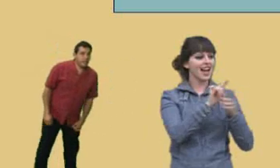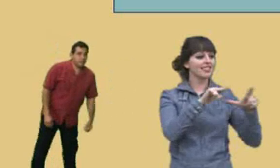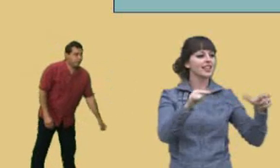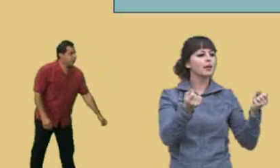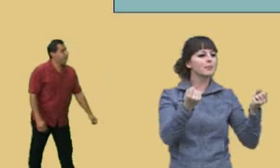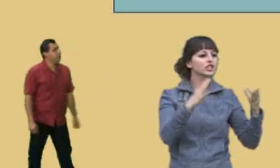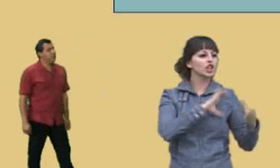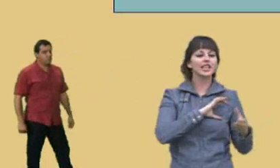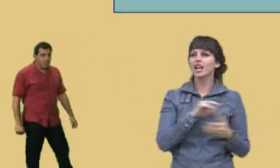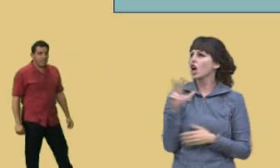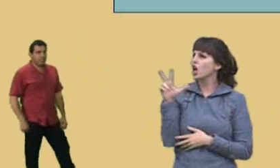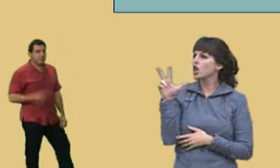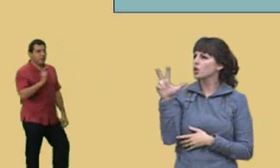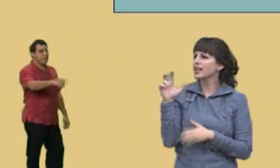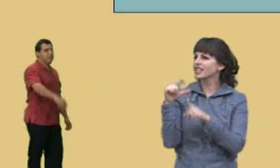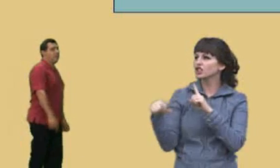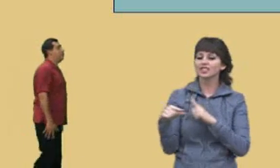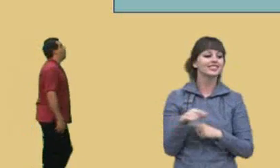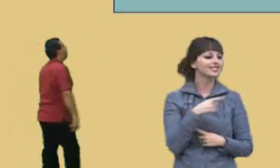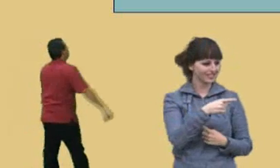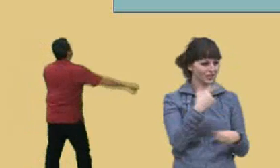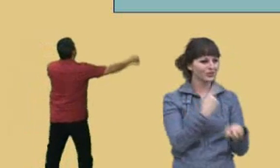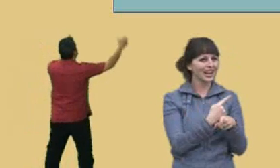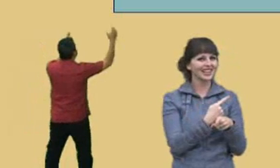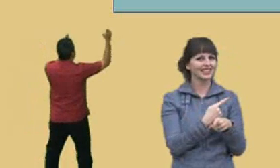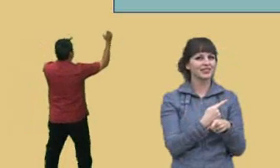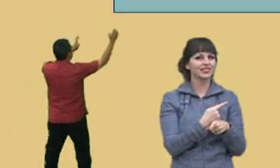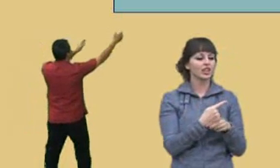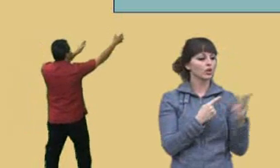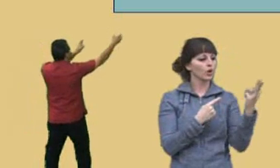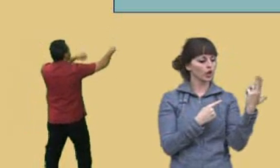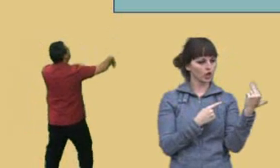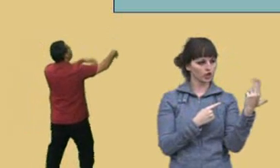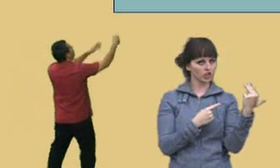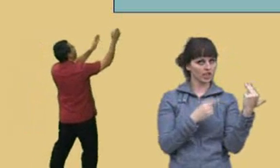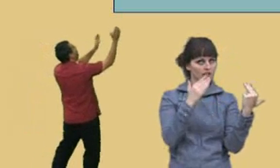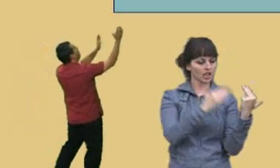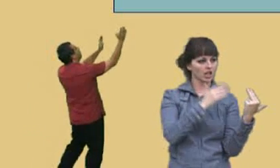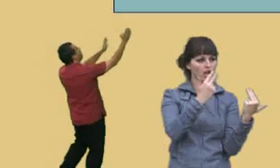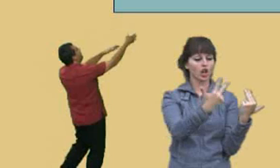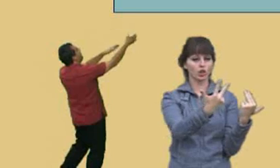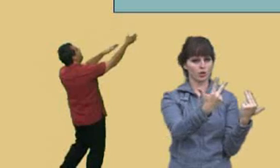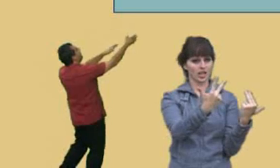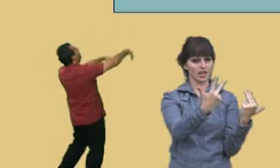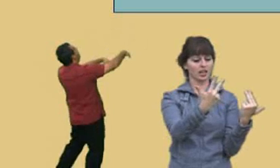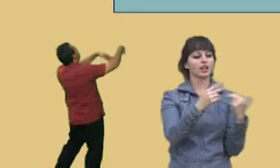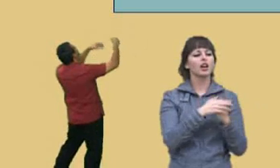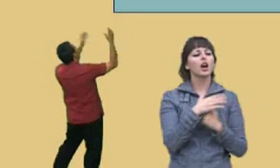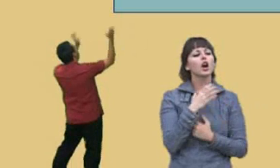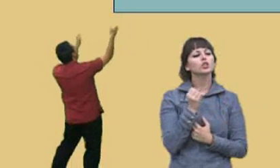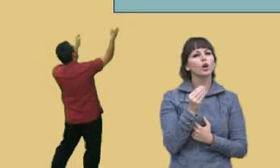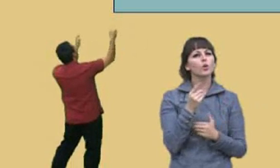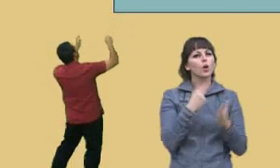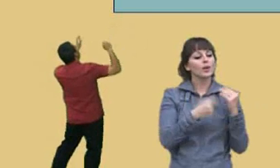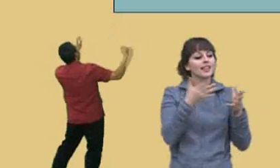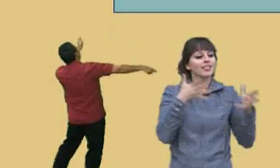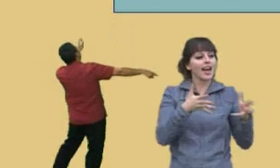Charlie: 3 inches. Professor Perez: 3 inches, very good. So, that's 13, over there is 3, and so what's left over? Charlie?